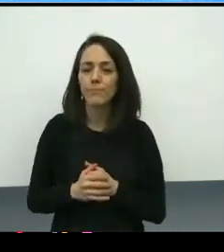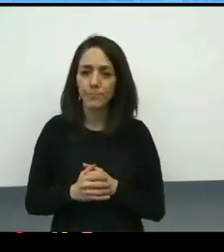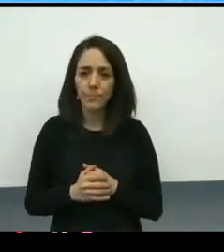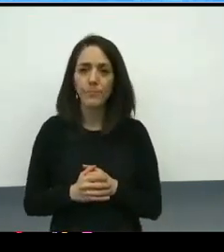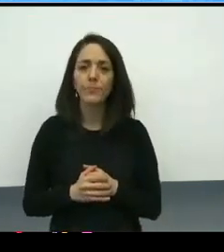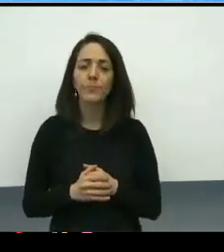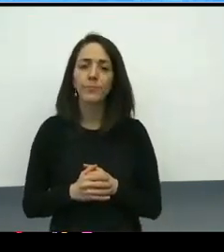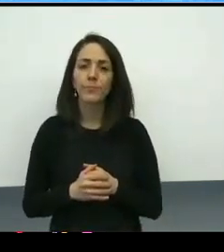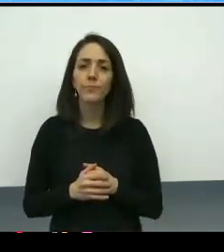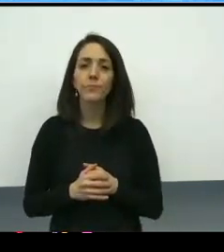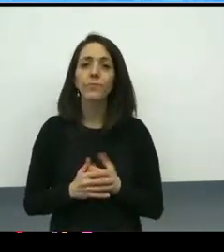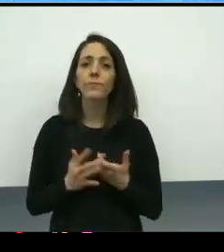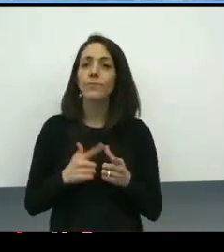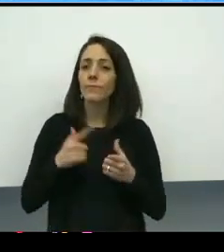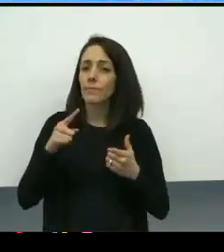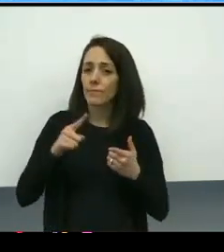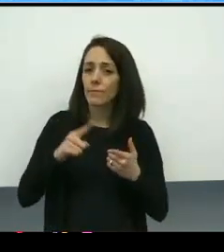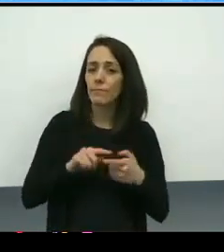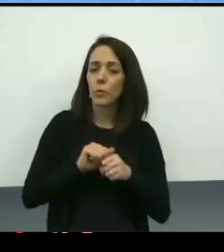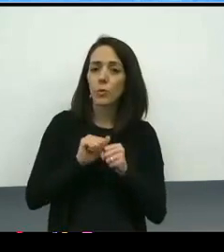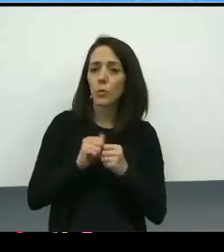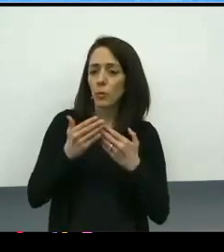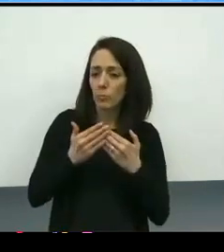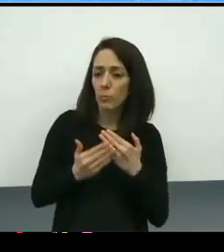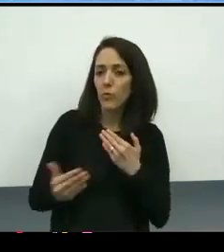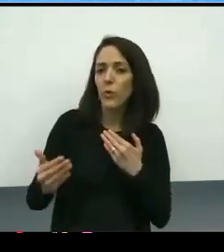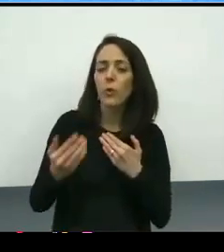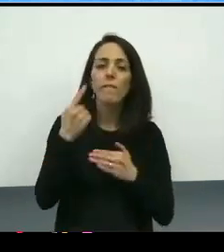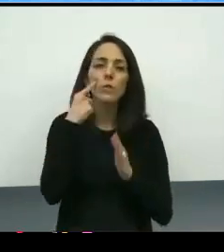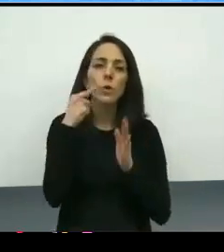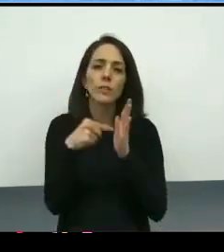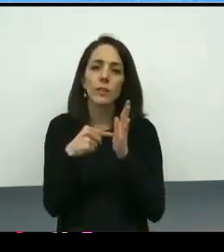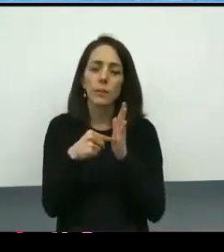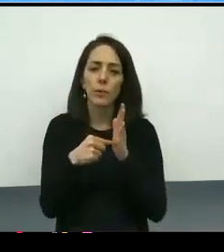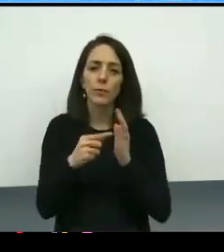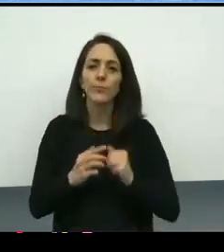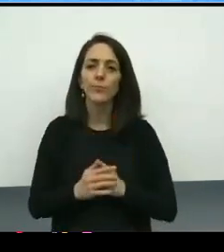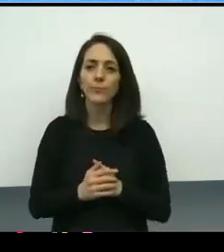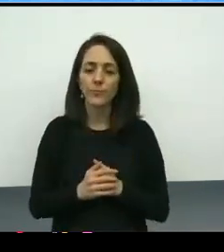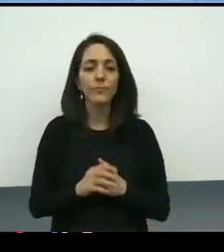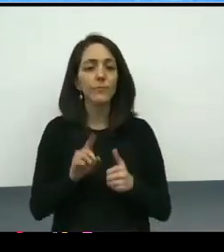The work will then move forward from there. So, for example, the first big piece of work